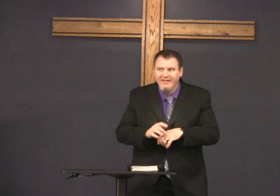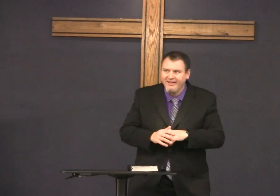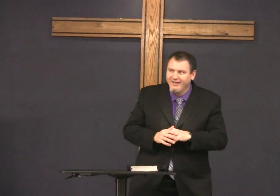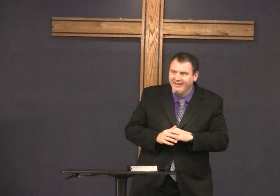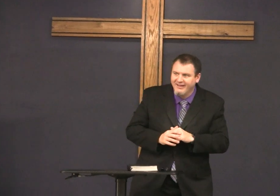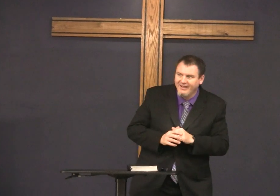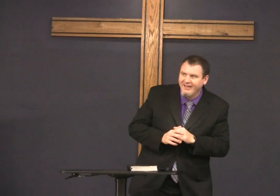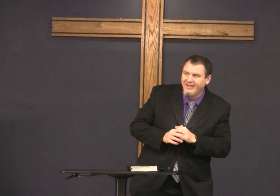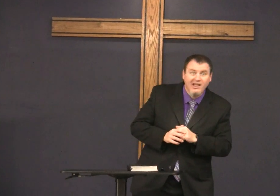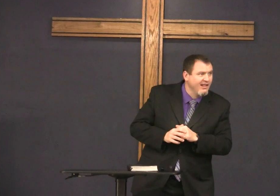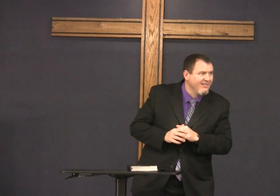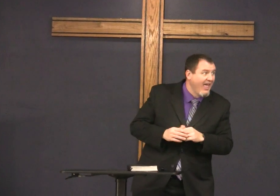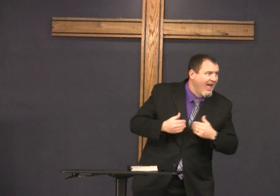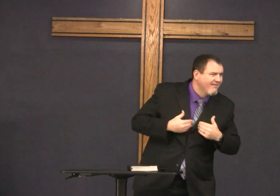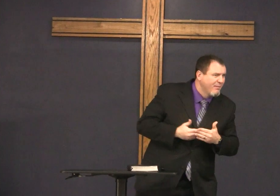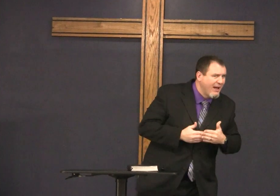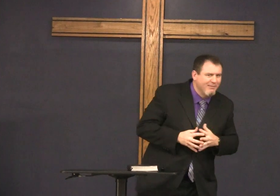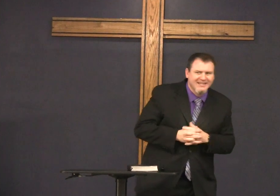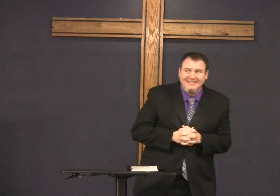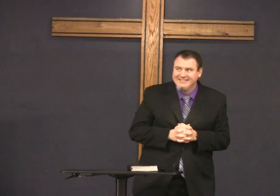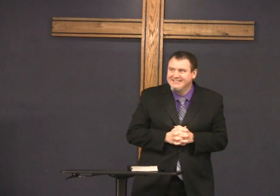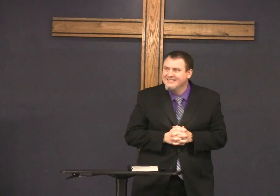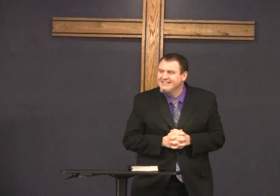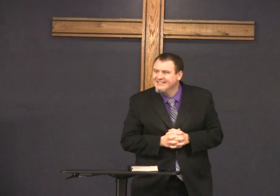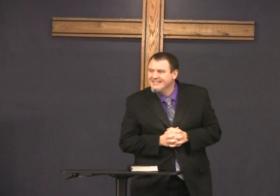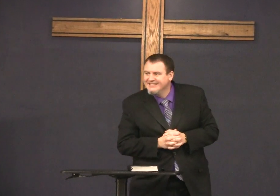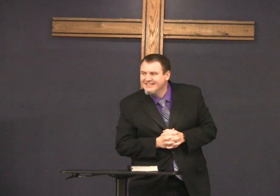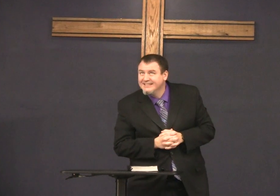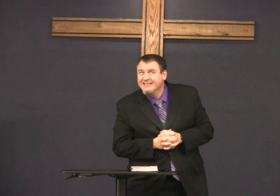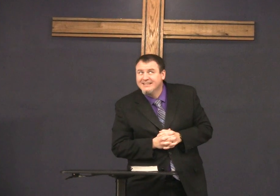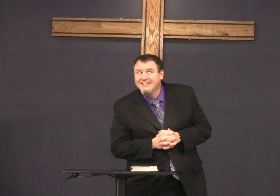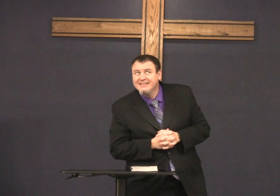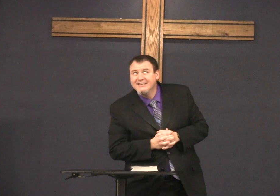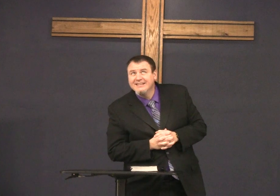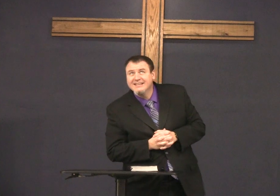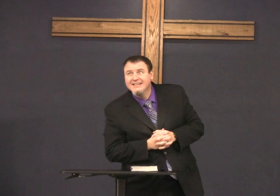looking at all the people coming into the temple who have a baby and he's looking and